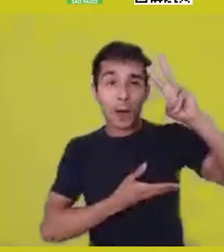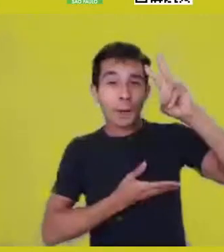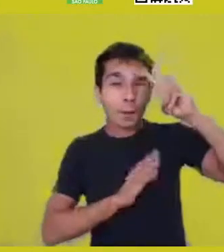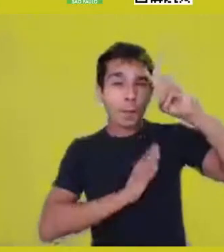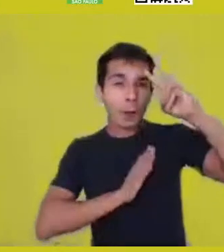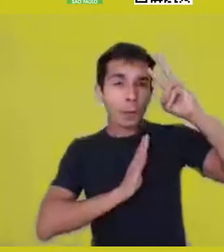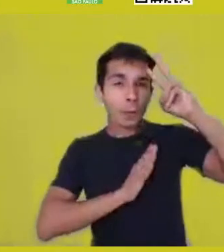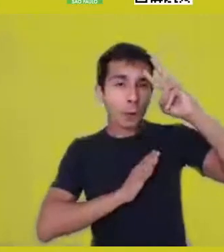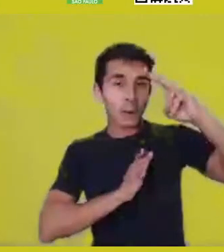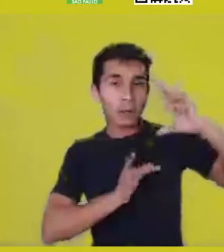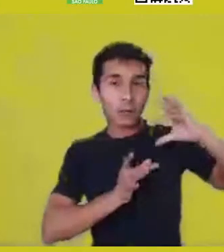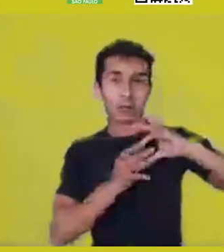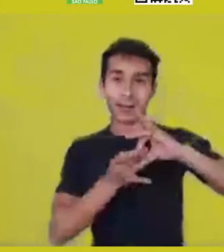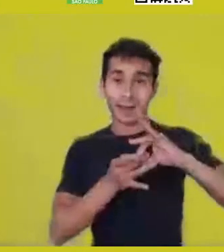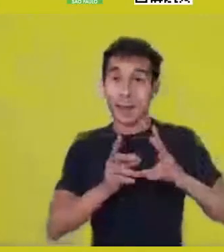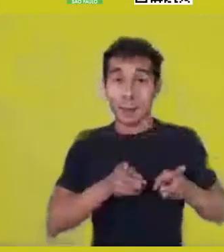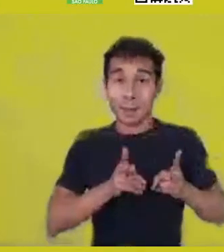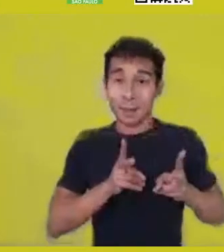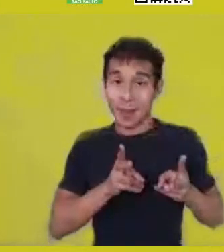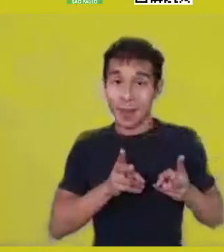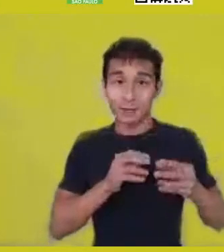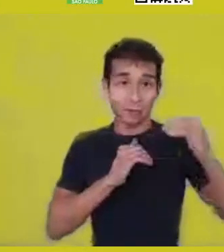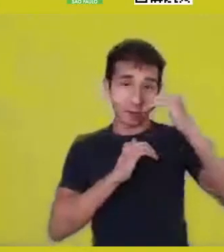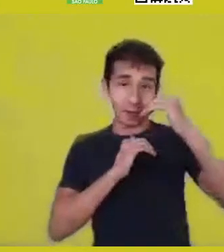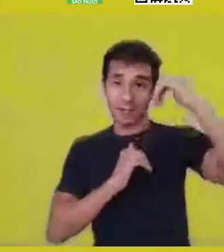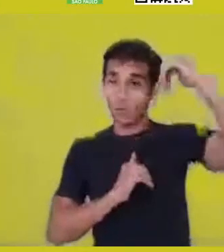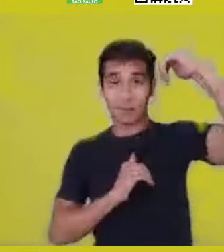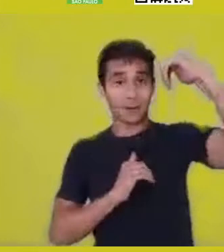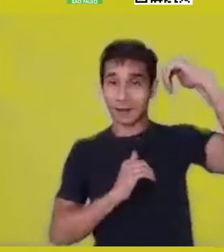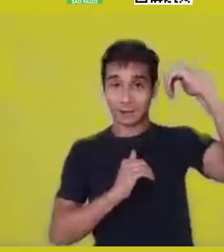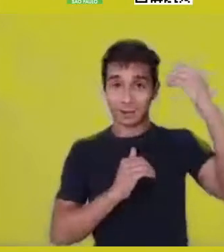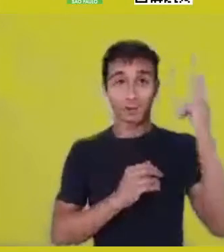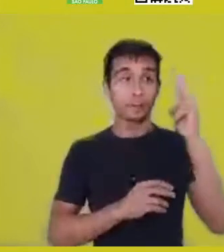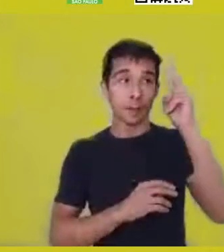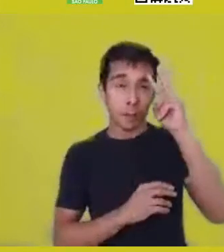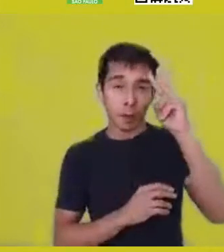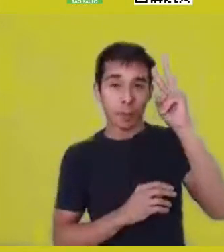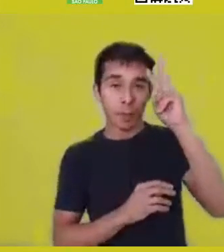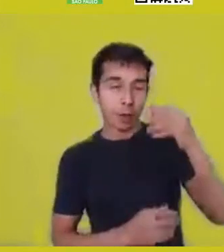You keep, of course, a memory of what you live in general,